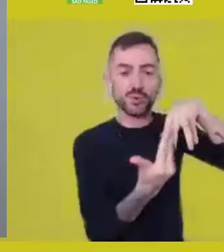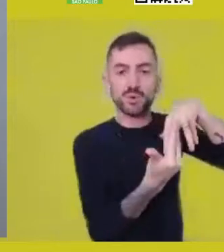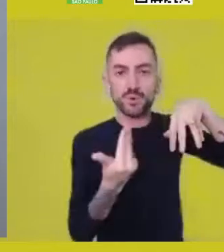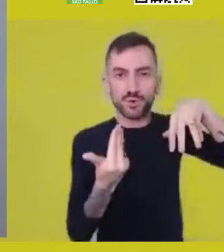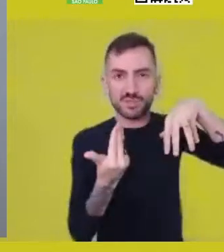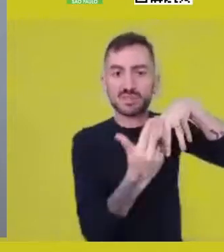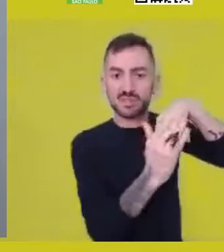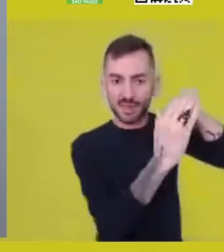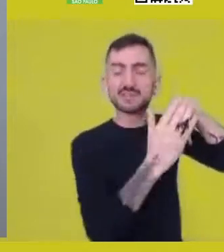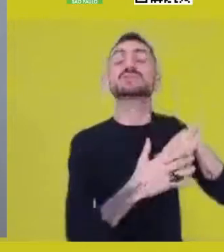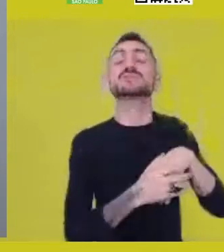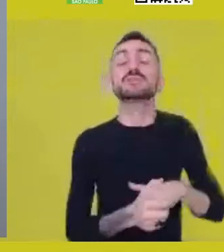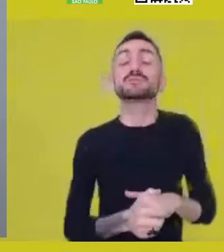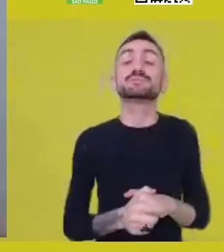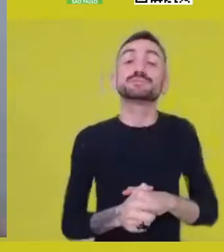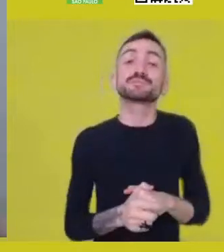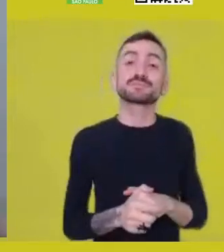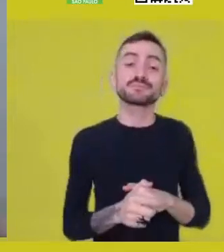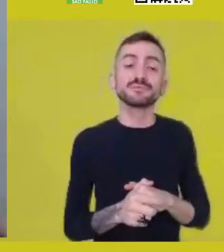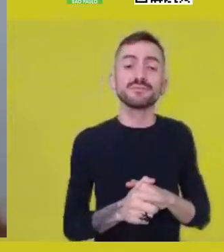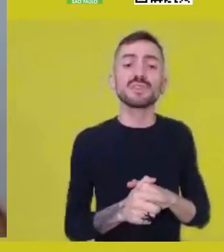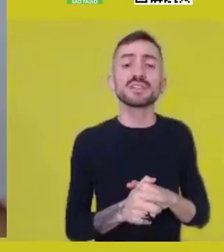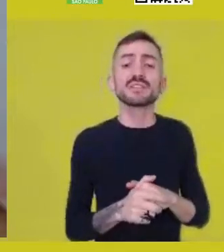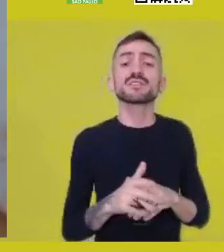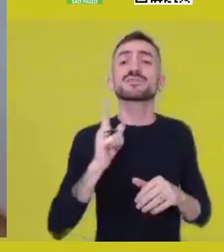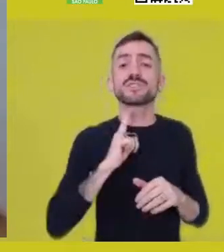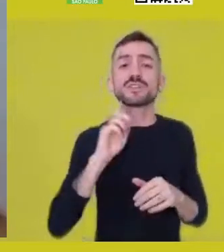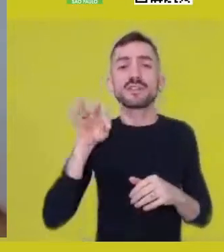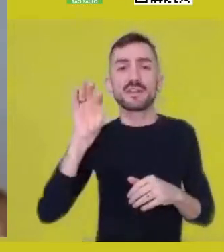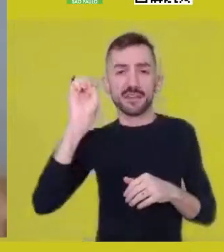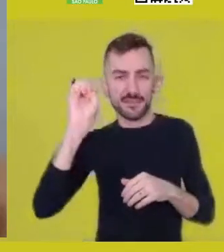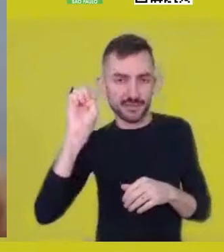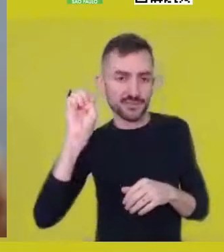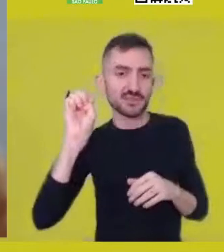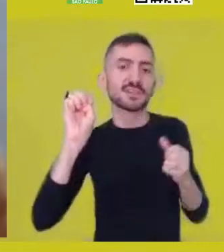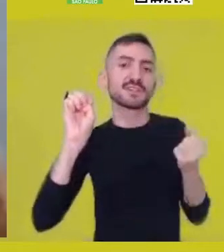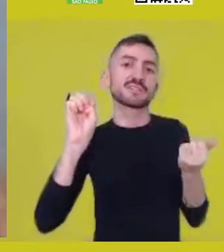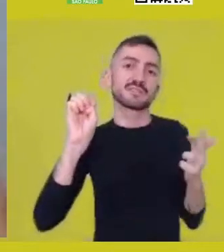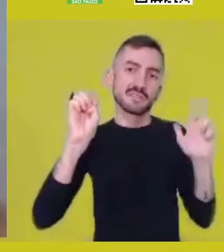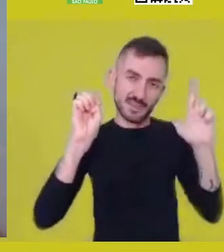that which concerns the entity and that which concerns the being,